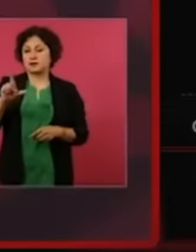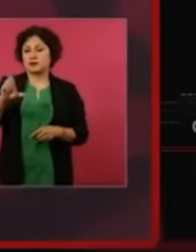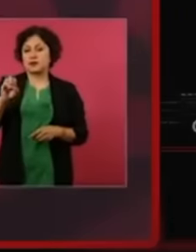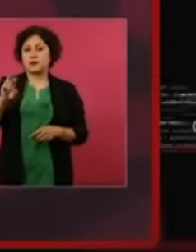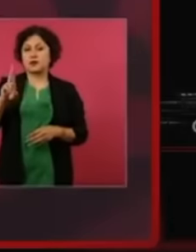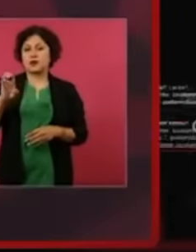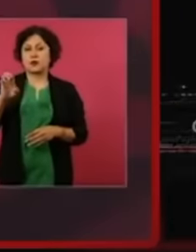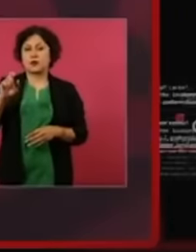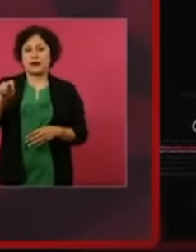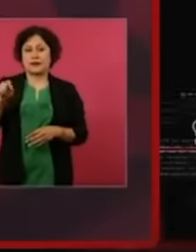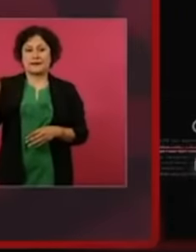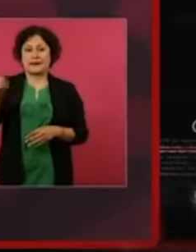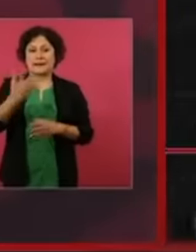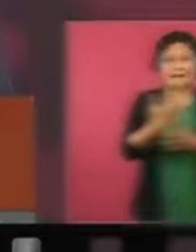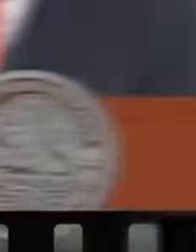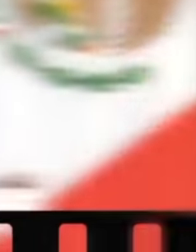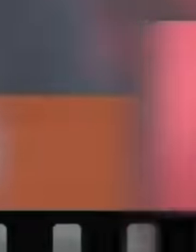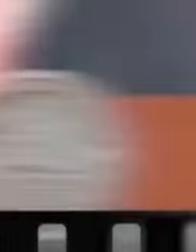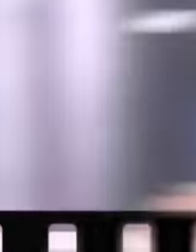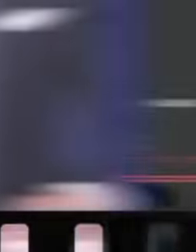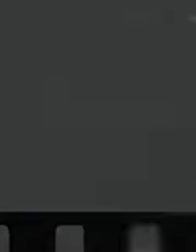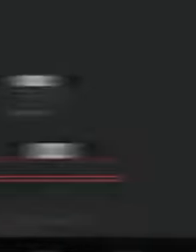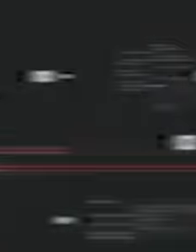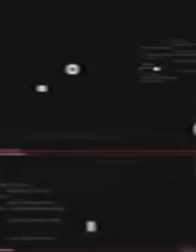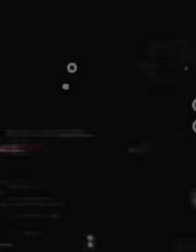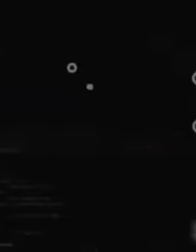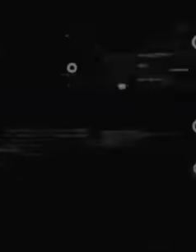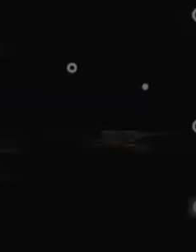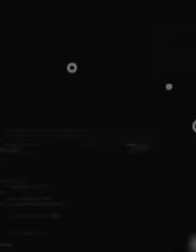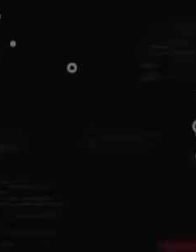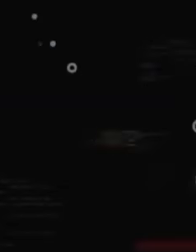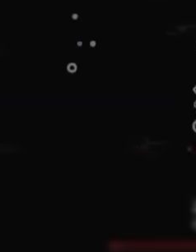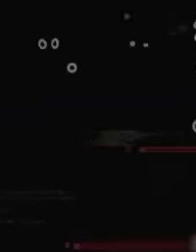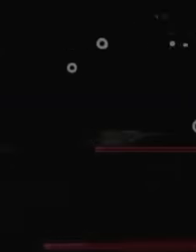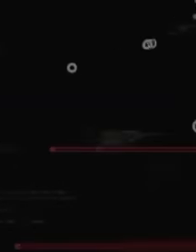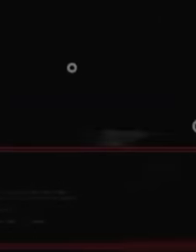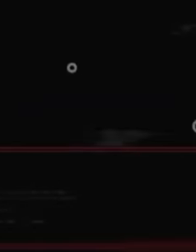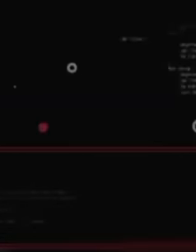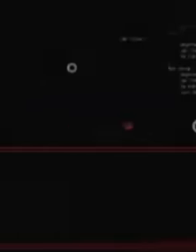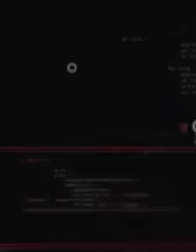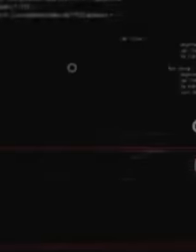censoring any journalist. once again Andrés Manuel López Obrador uses the